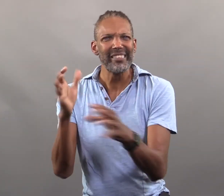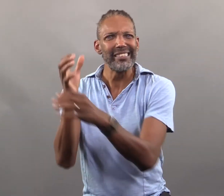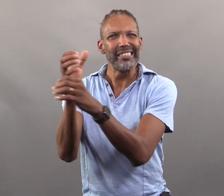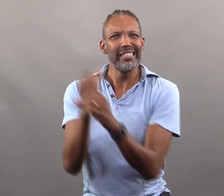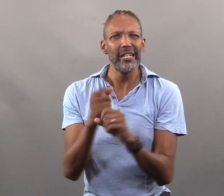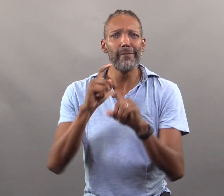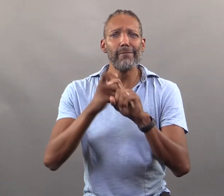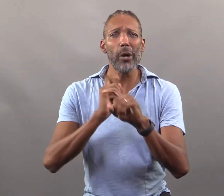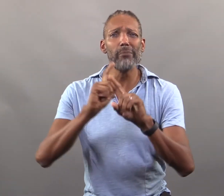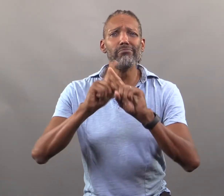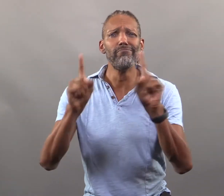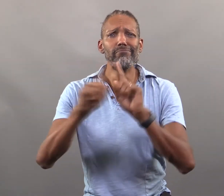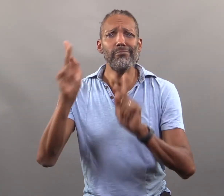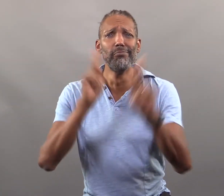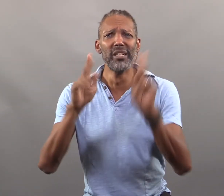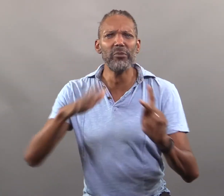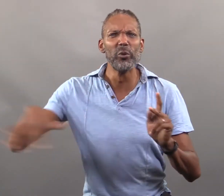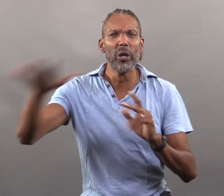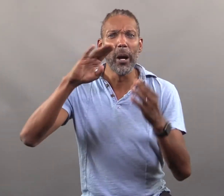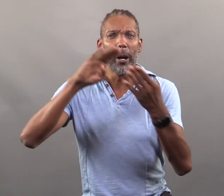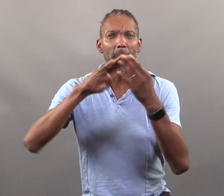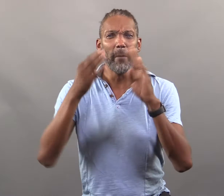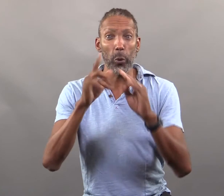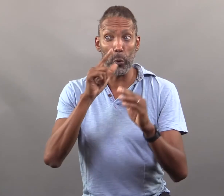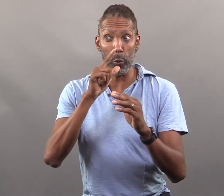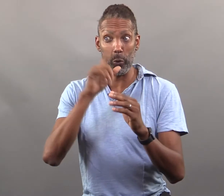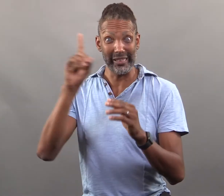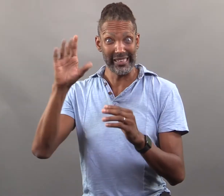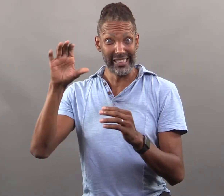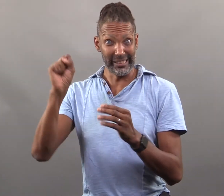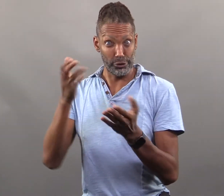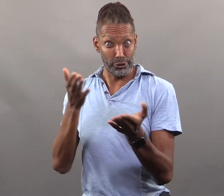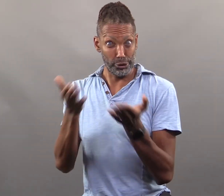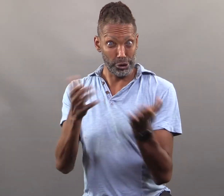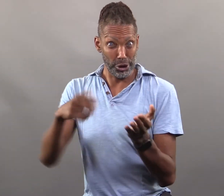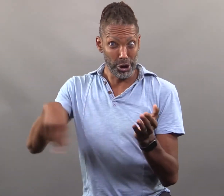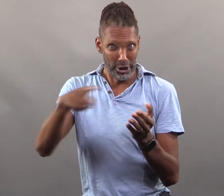they've received from different members of the community that DCS serve,